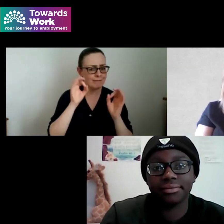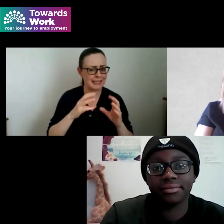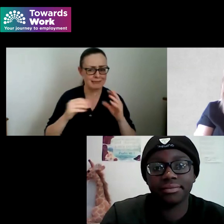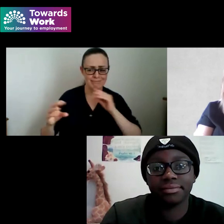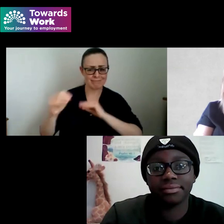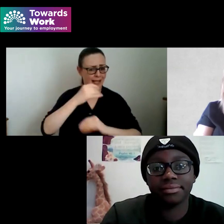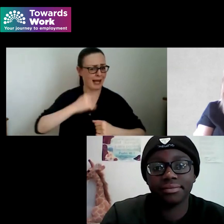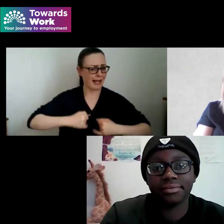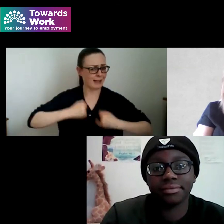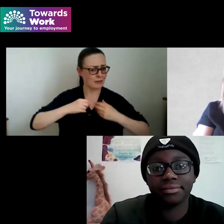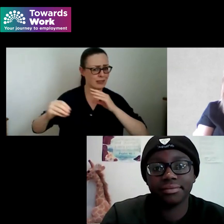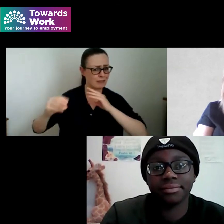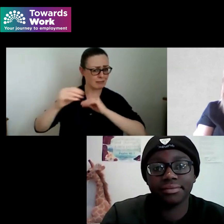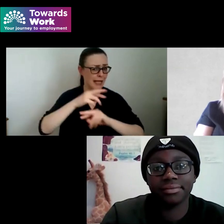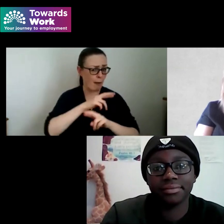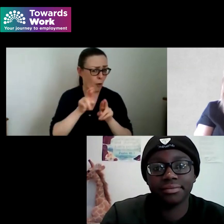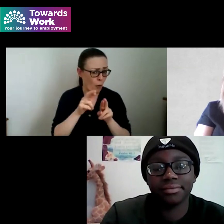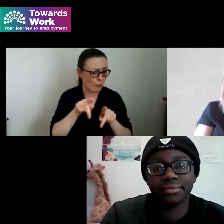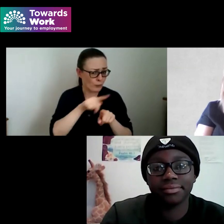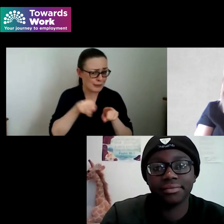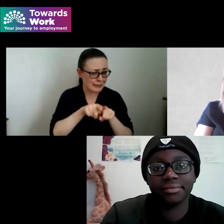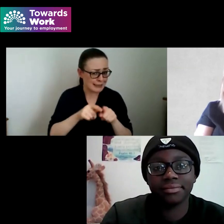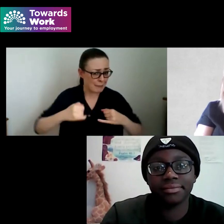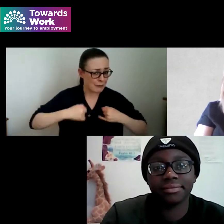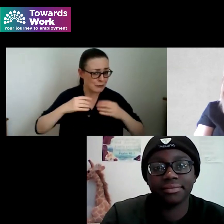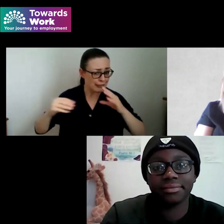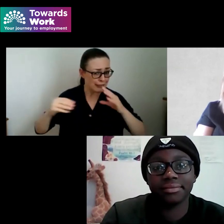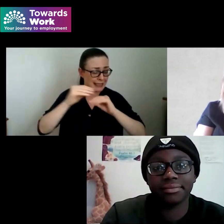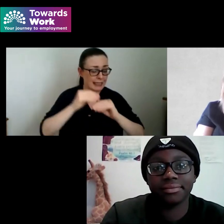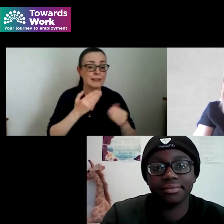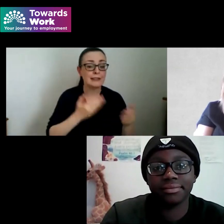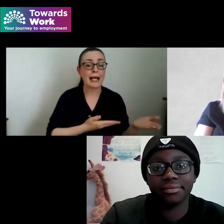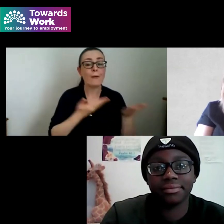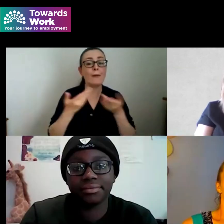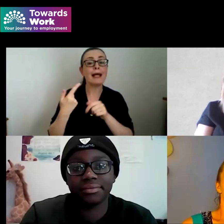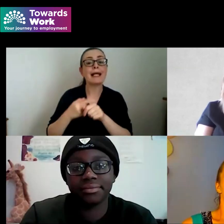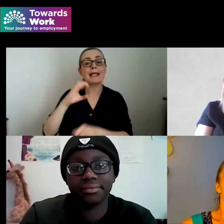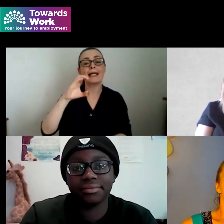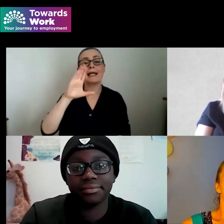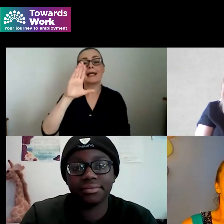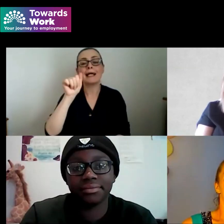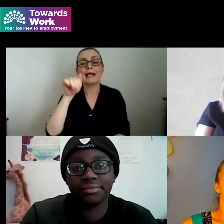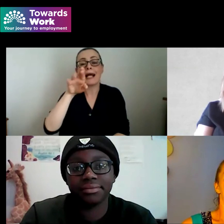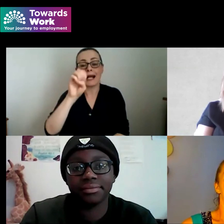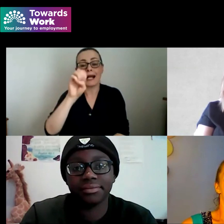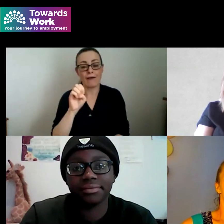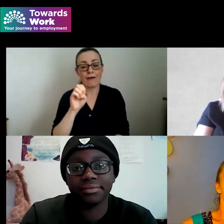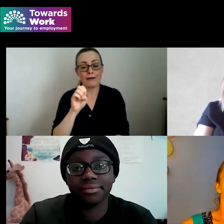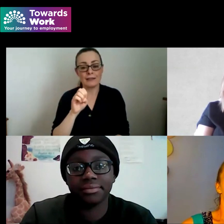that i hope you all did too so I’ll hand back to Claire now and so she can wrap up for today